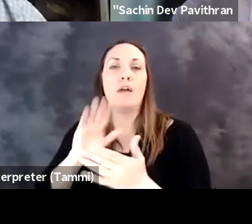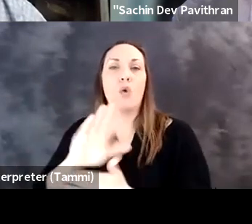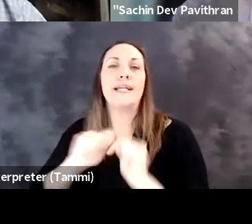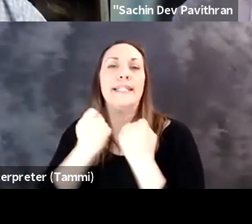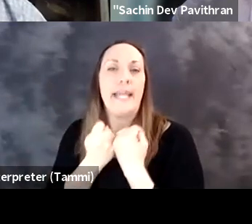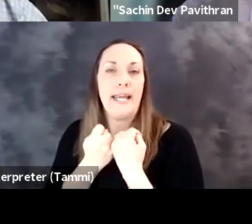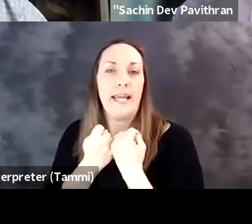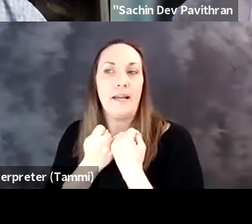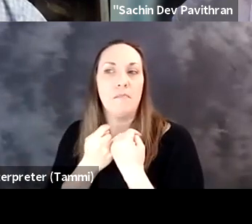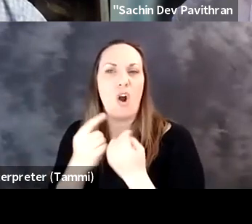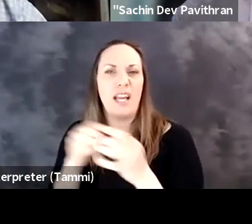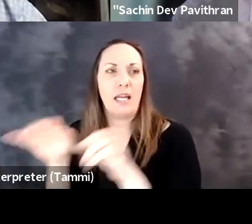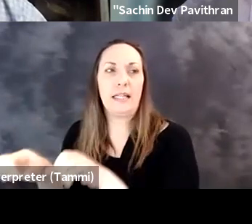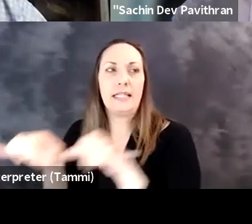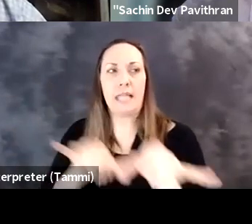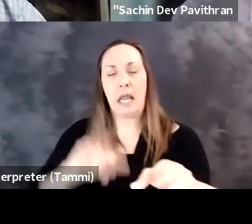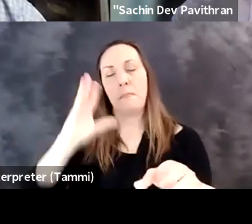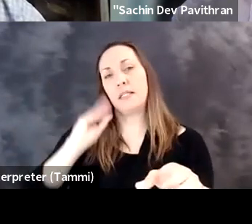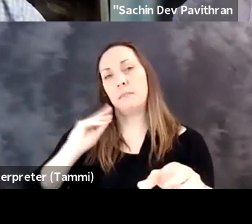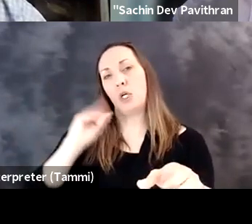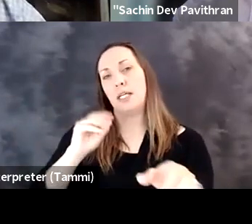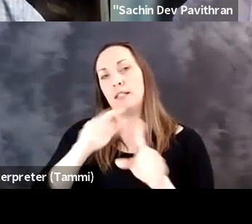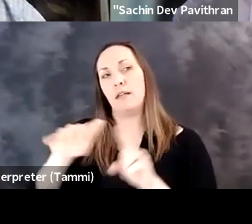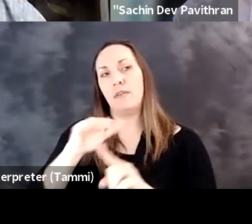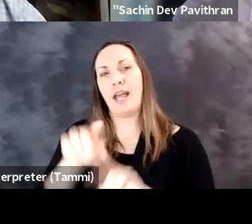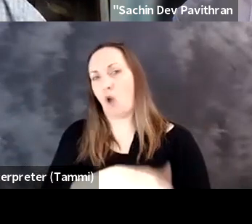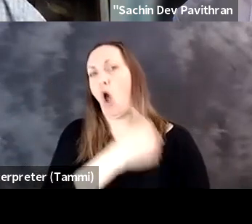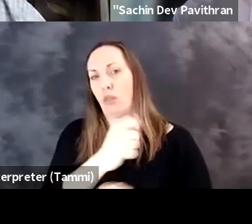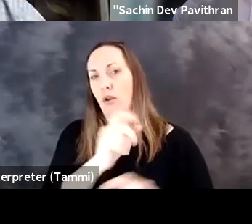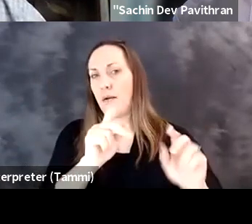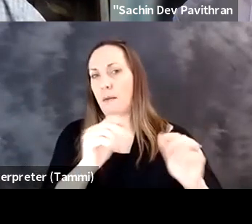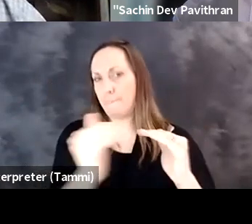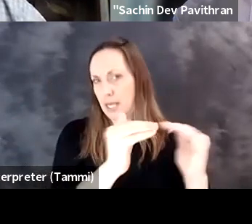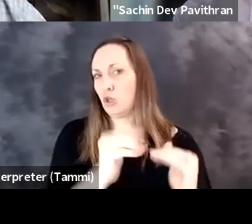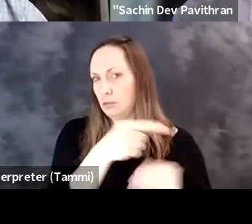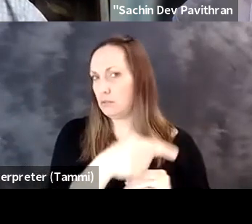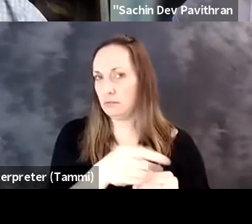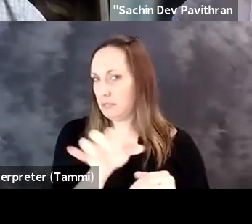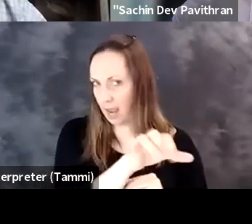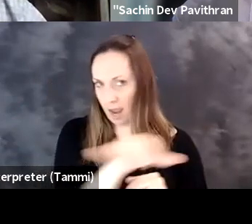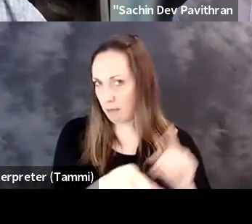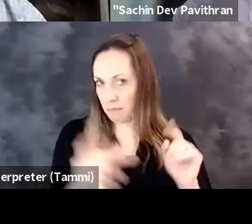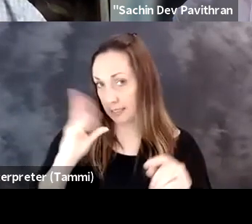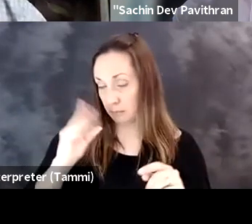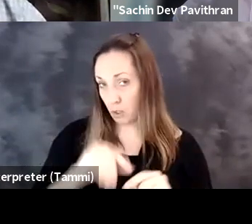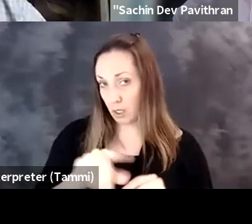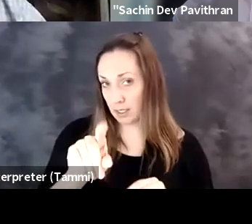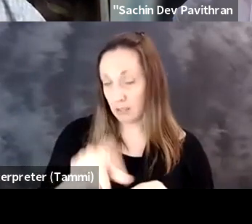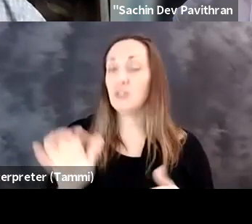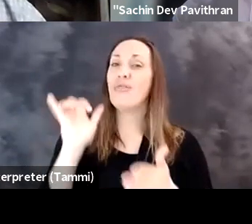are, you know, part of your team. Are they getting the same experience in